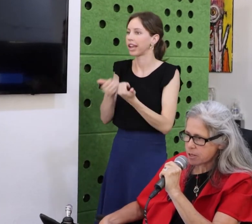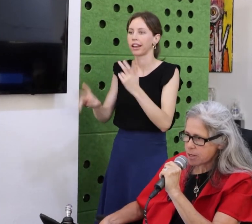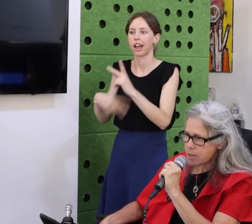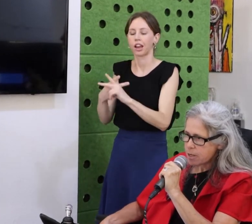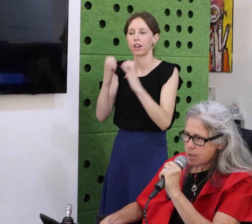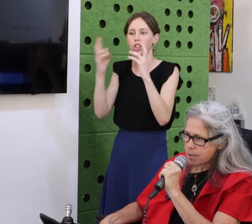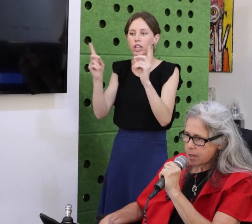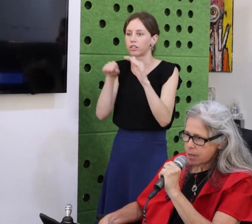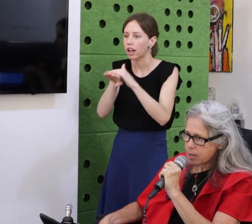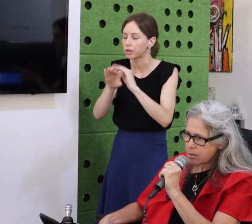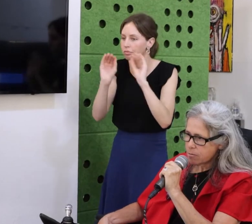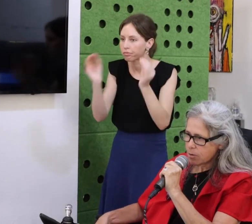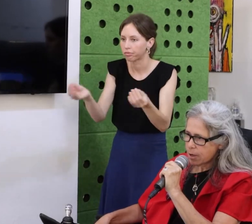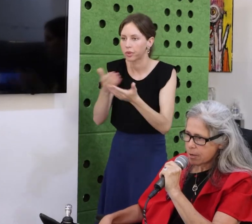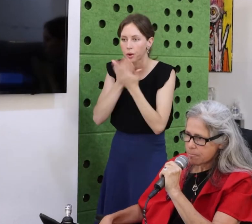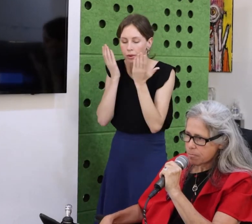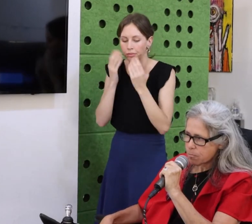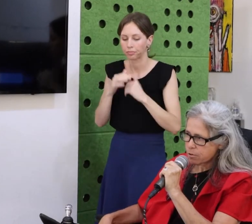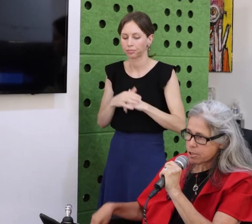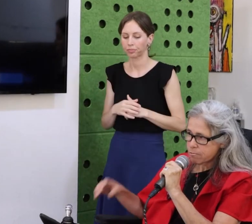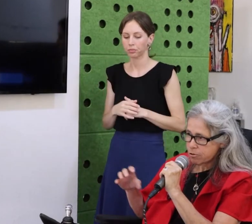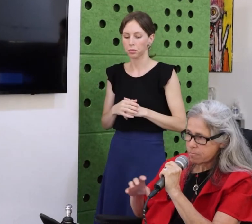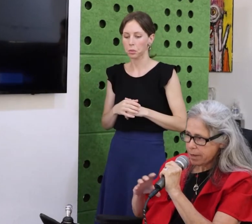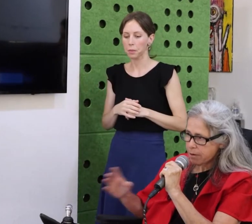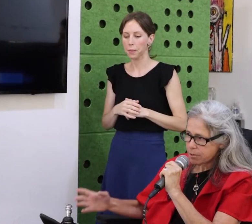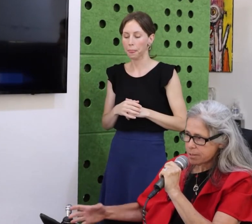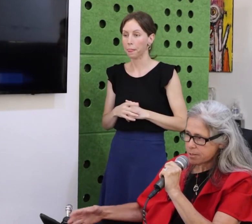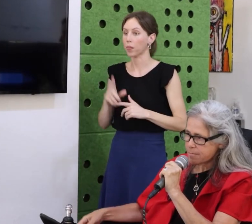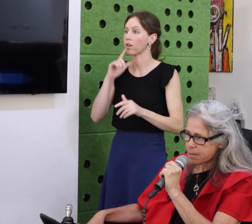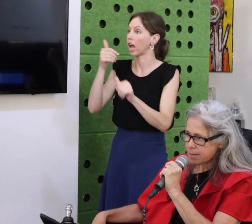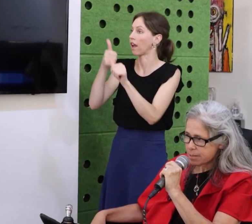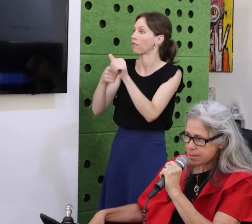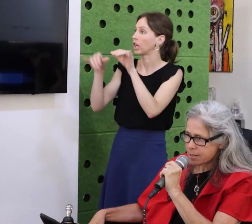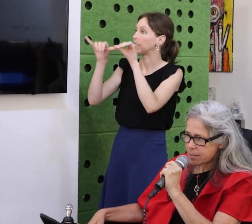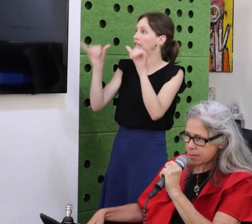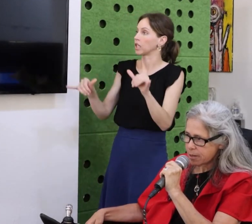And to honor those who make it happen.